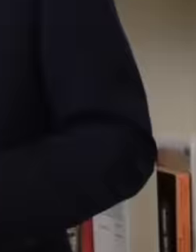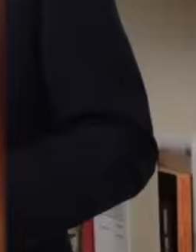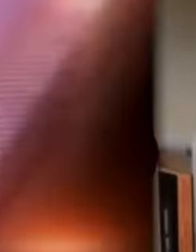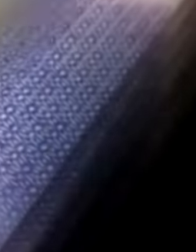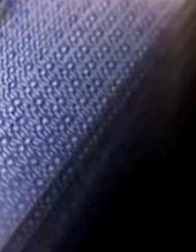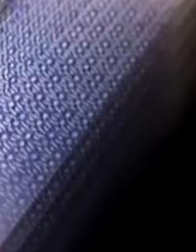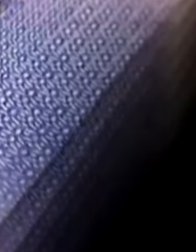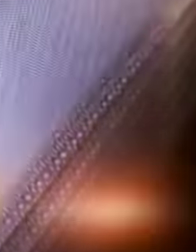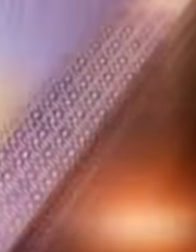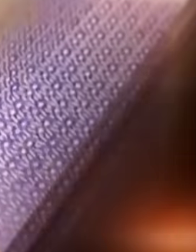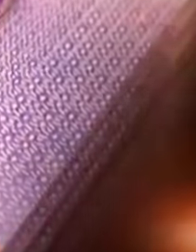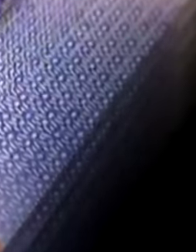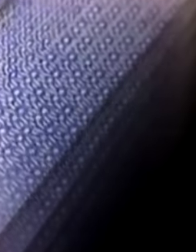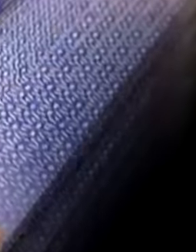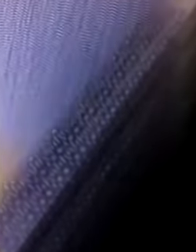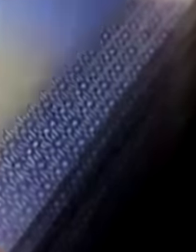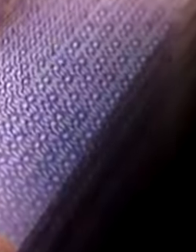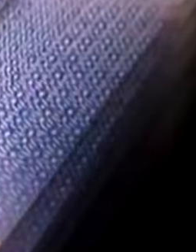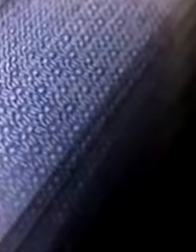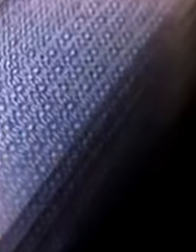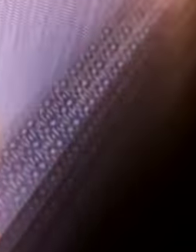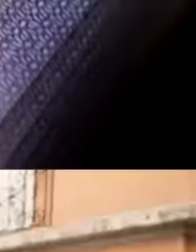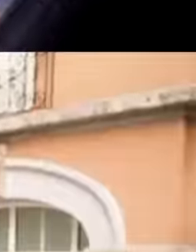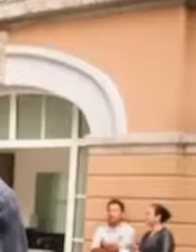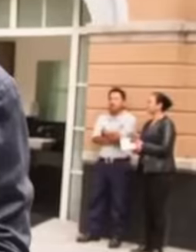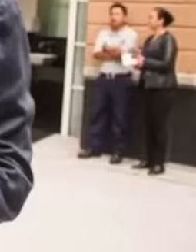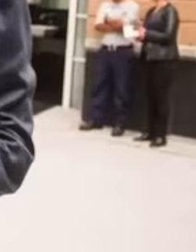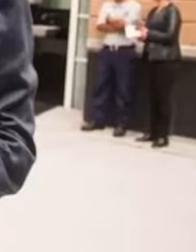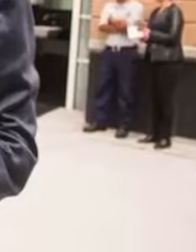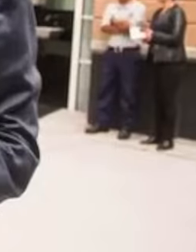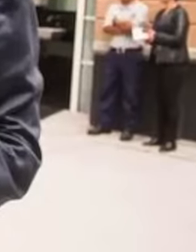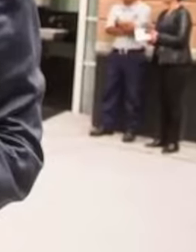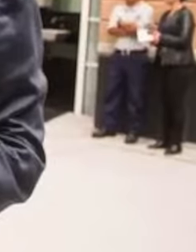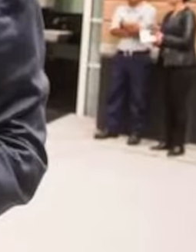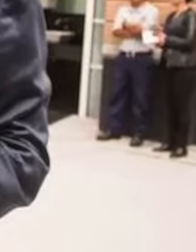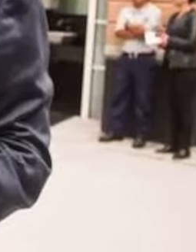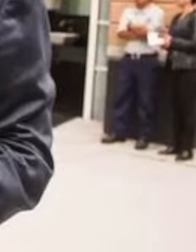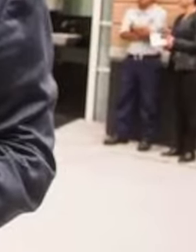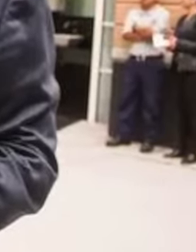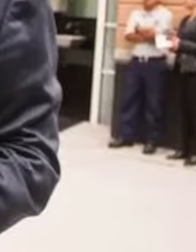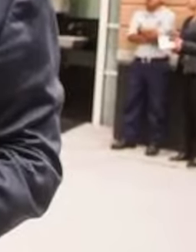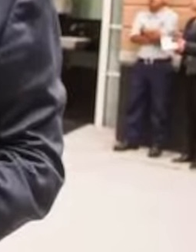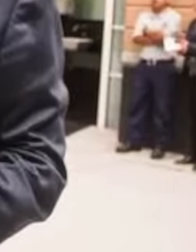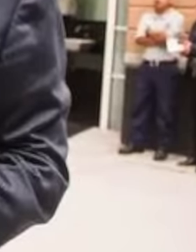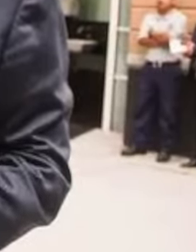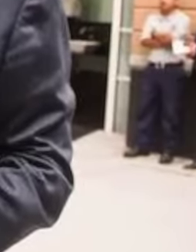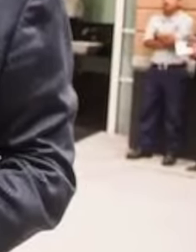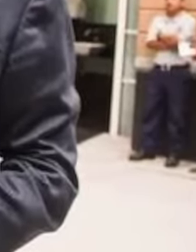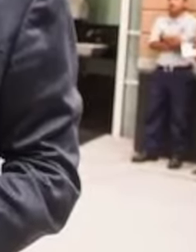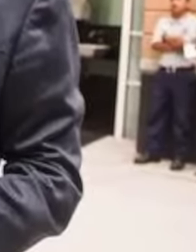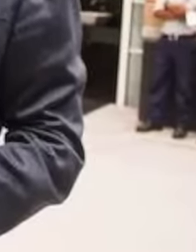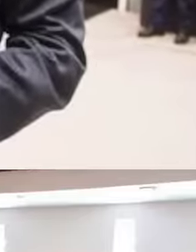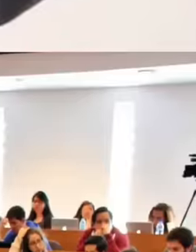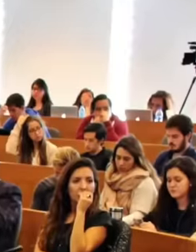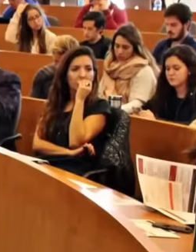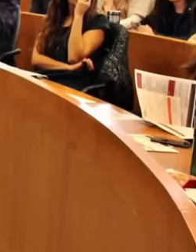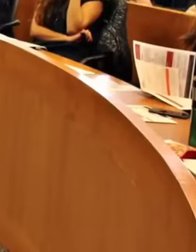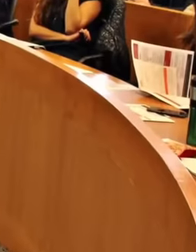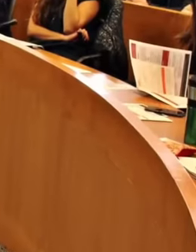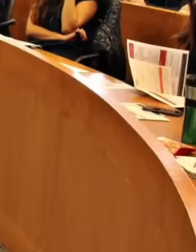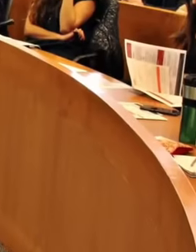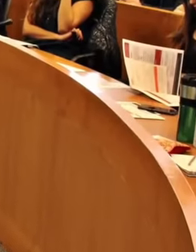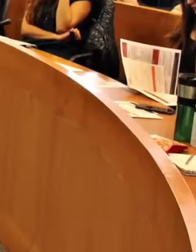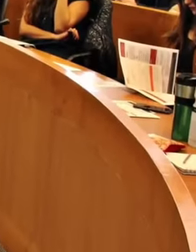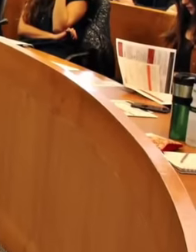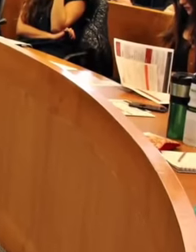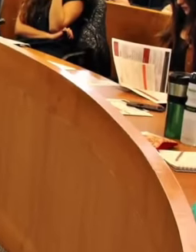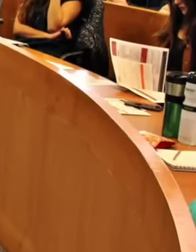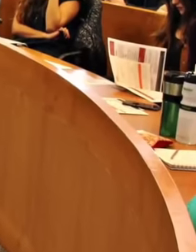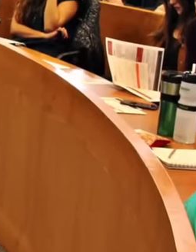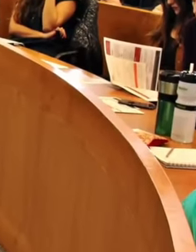millionaire pensions to be taken away under this tenor Claudio x González and Mari Amparo hunting They are doing everything impossible